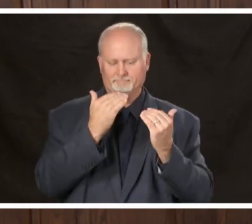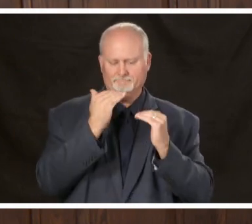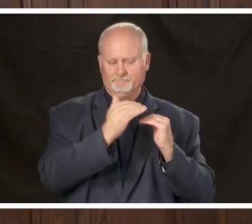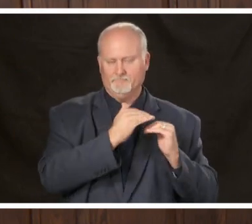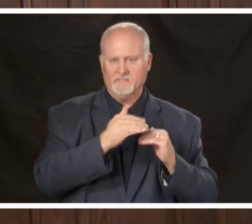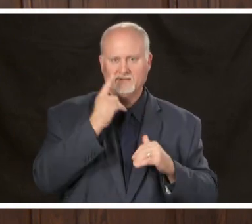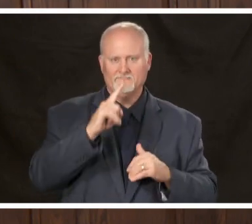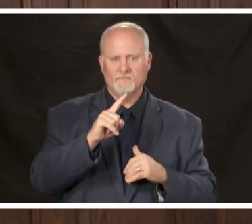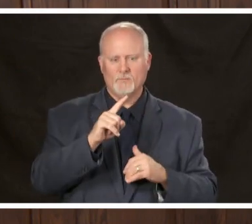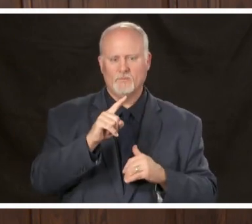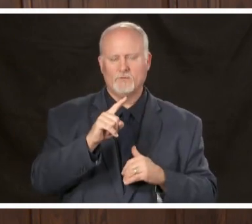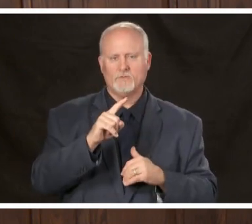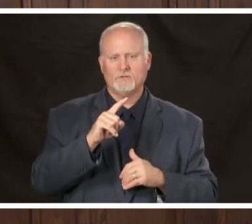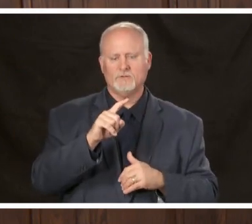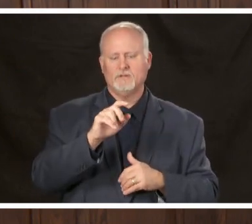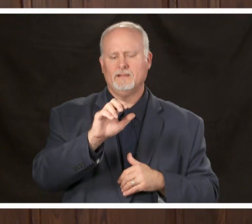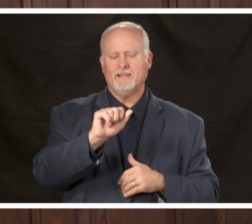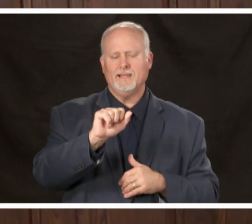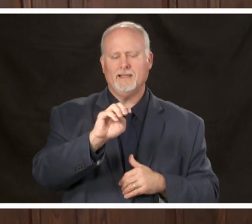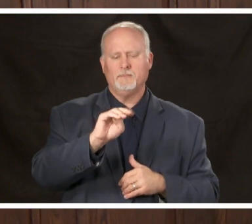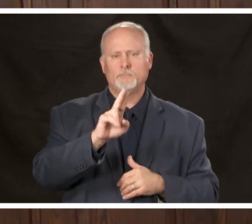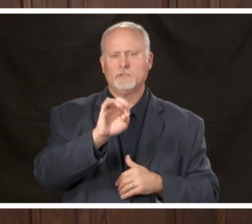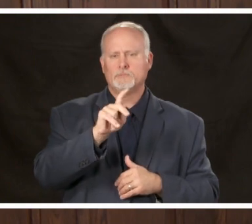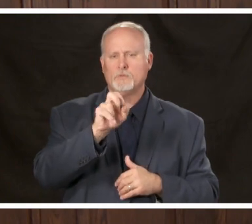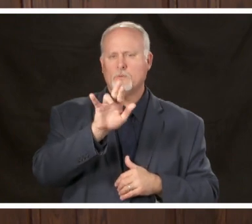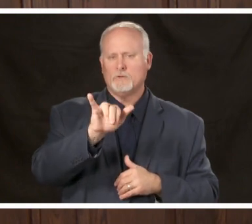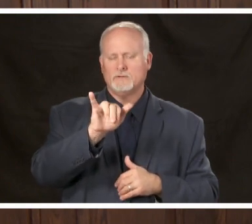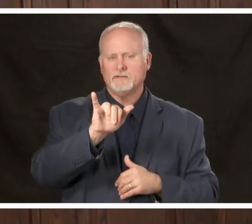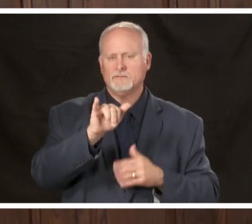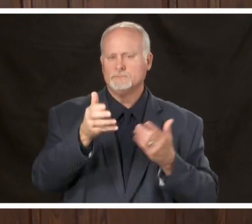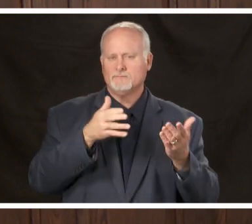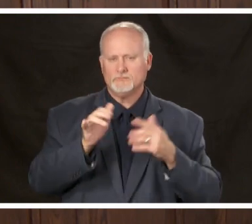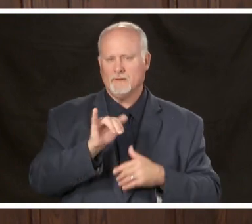ambulatory services as well I don't know all the exact details around that right